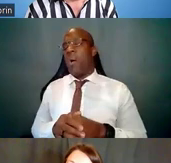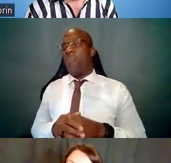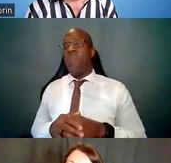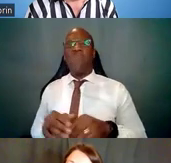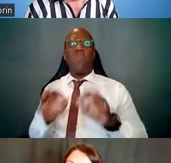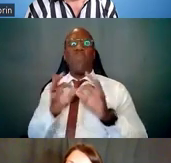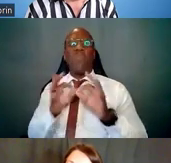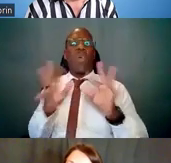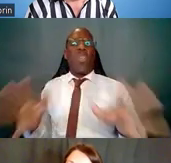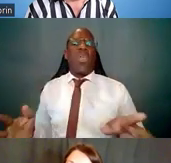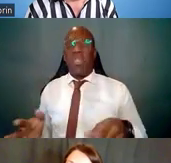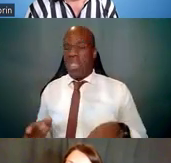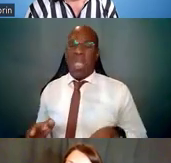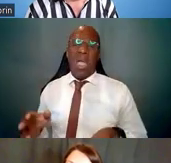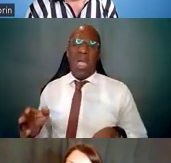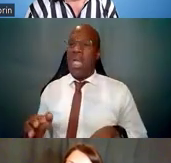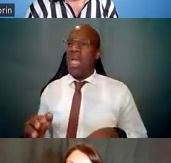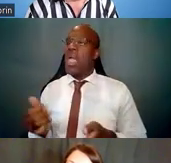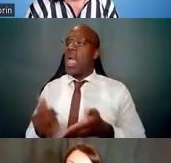other than getting you to your next level.